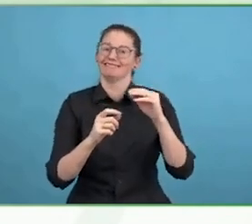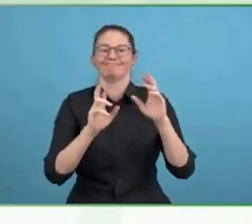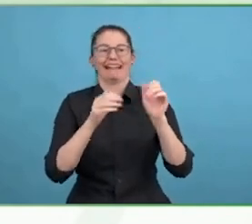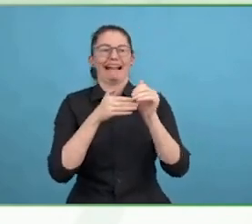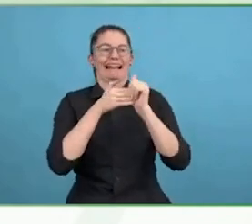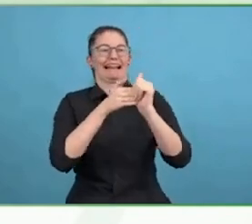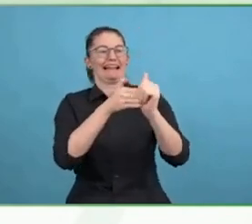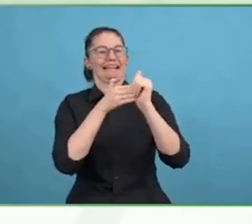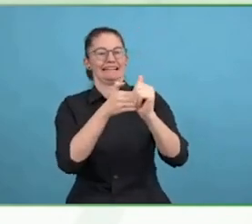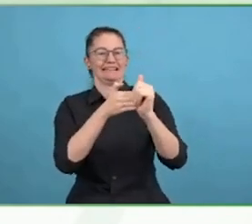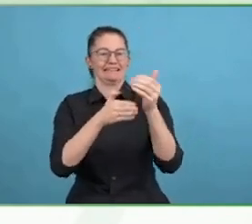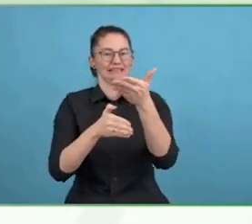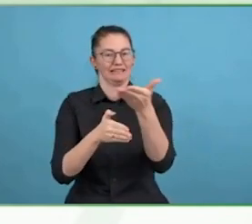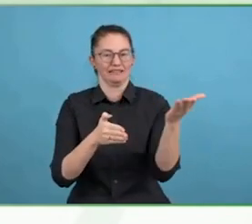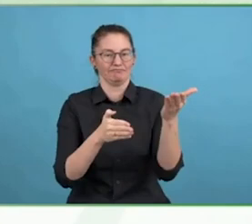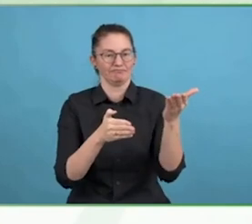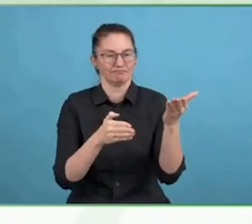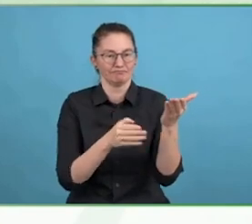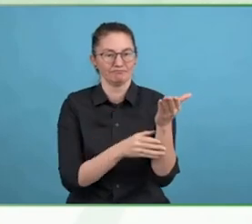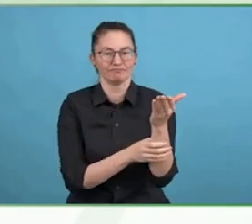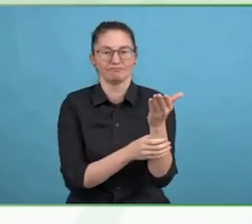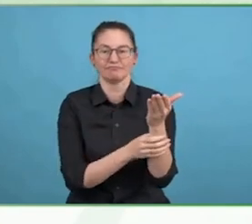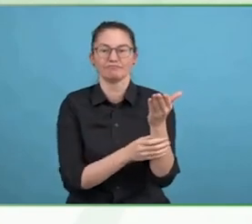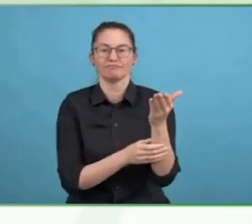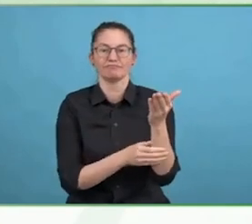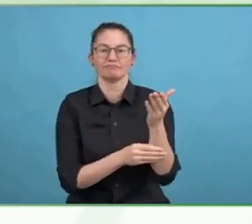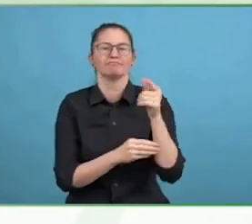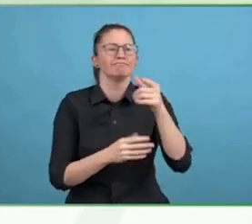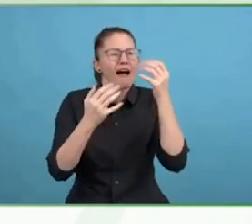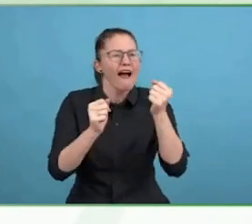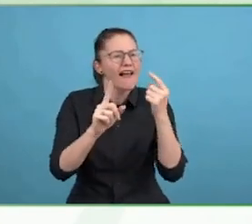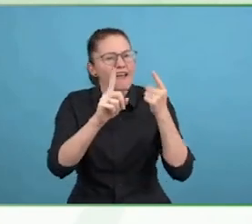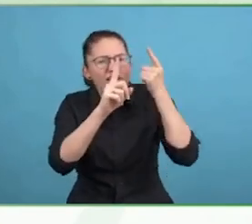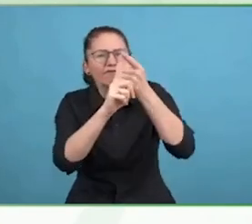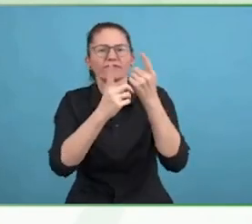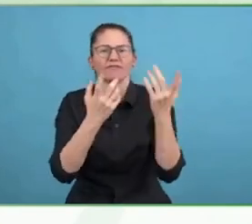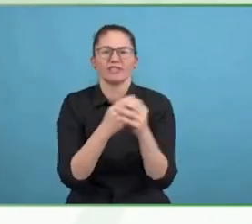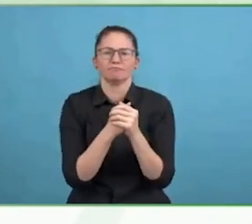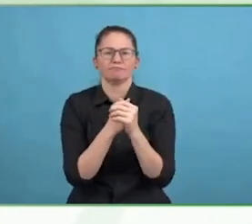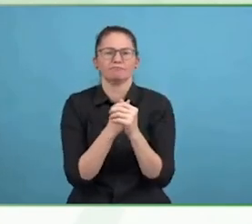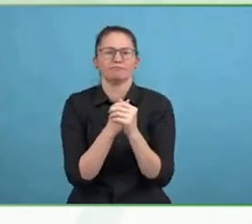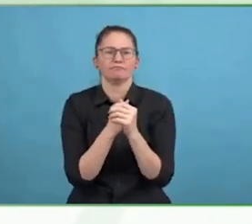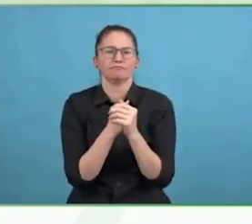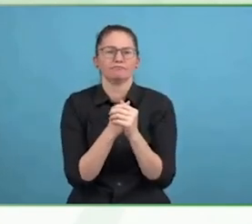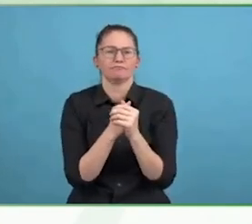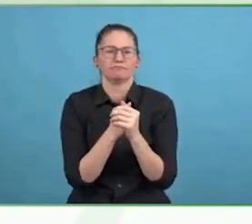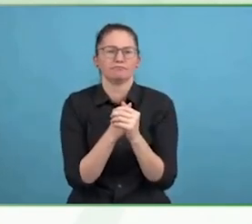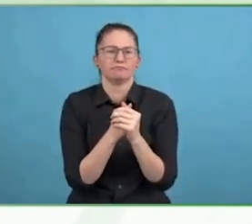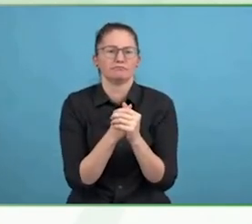chase the miracles of science to improve people's lives. We will start with some biography.